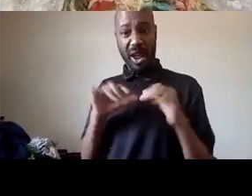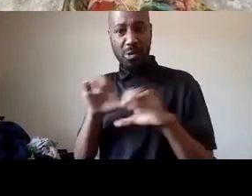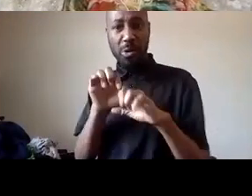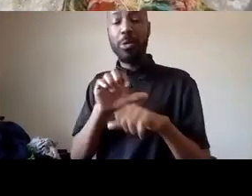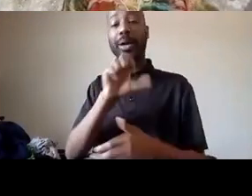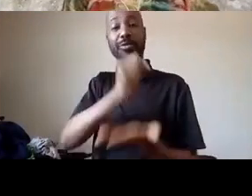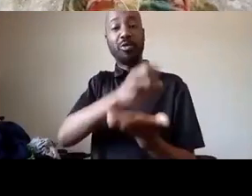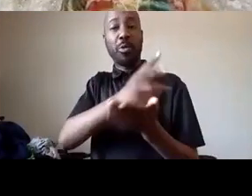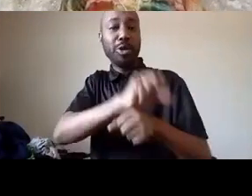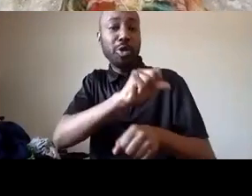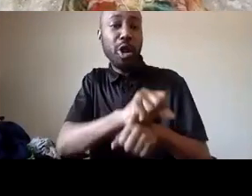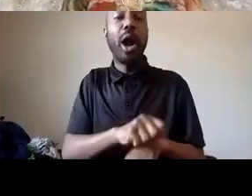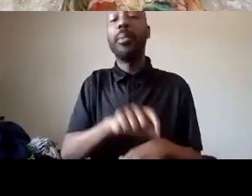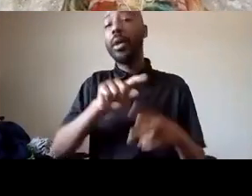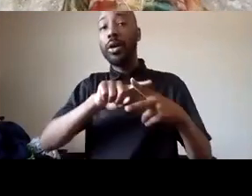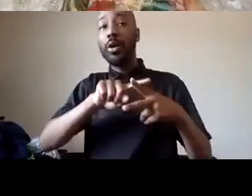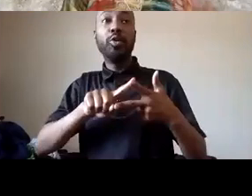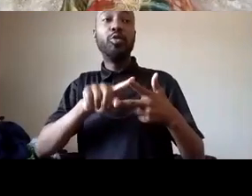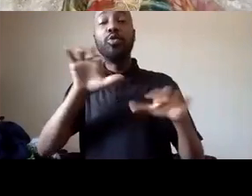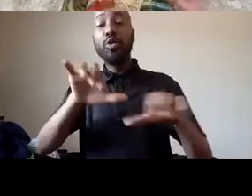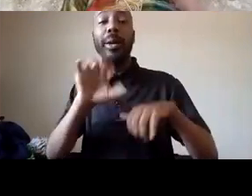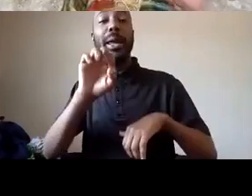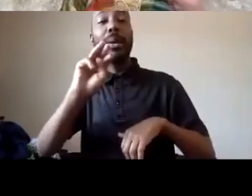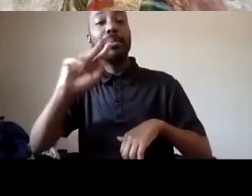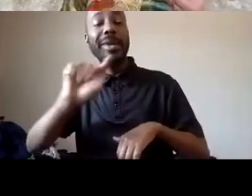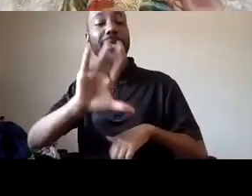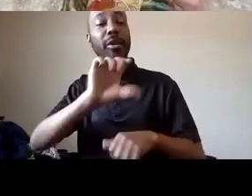counselors of emts we say they have no business or